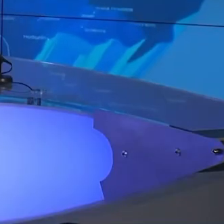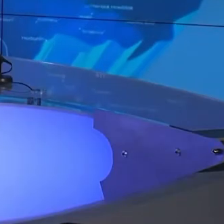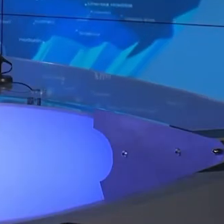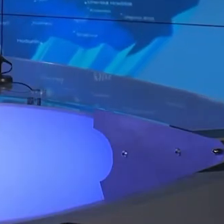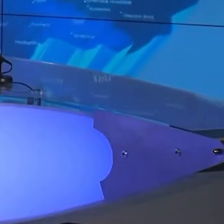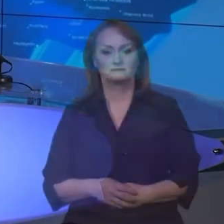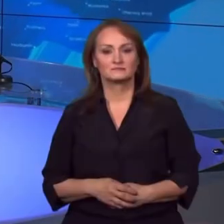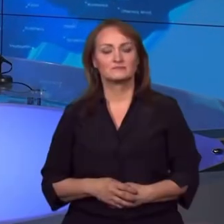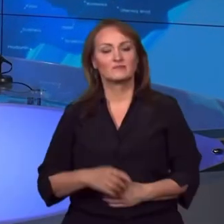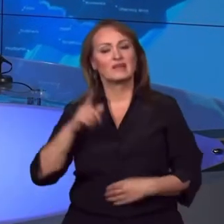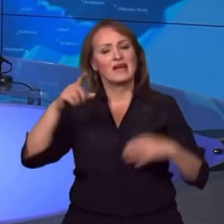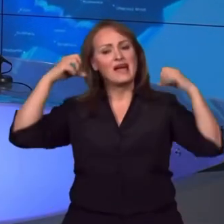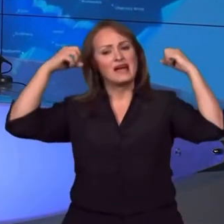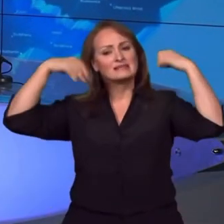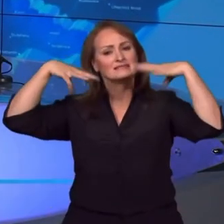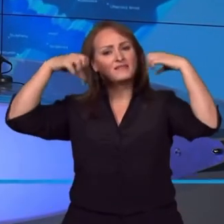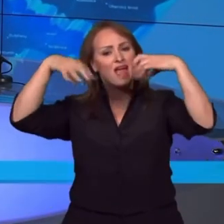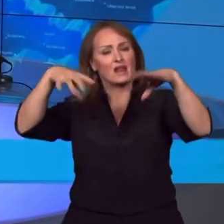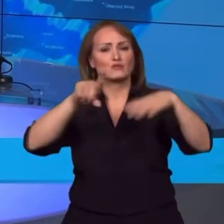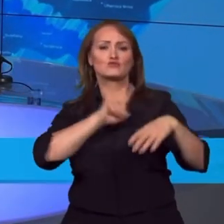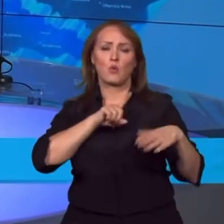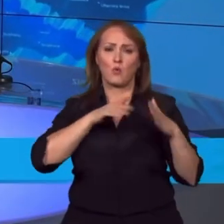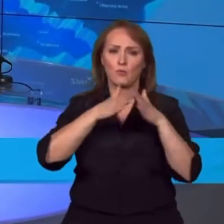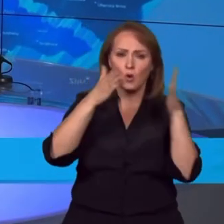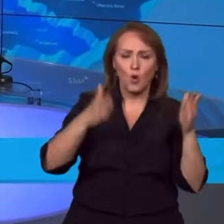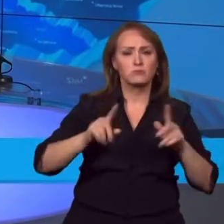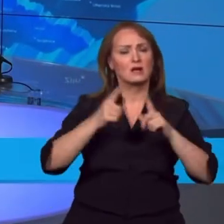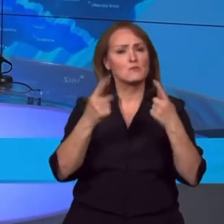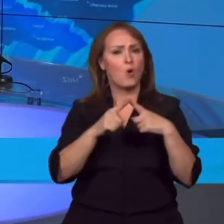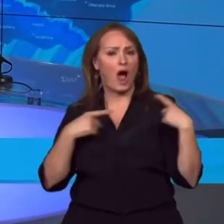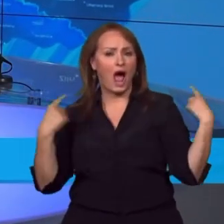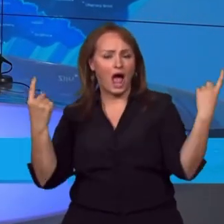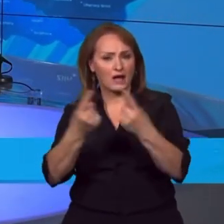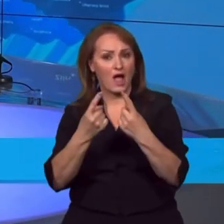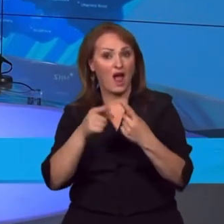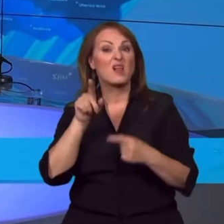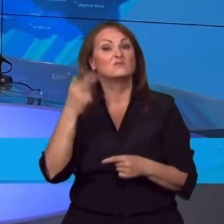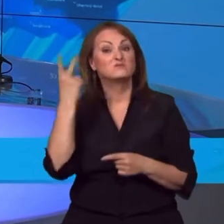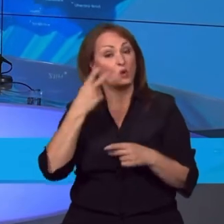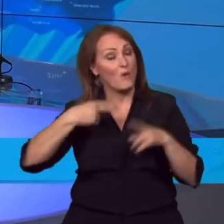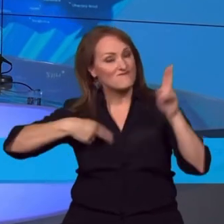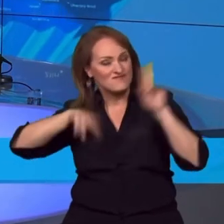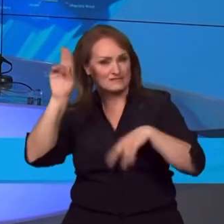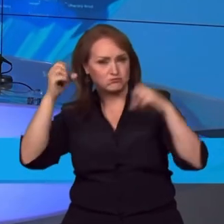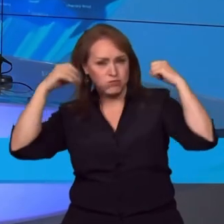The lighting of private buildings and premises creates more light pollution in Brno than public lighting.